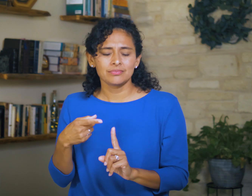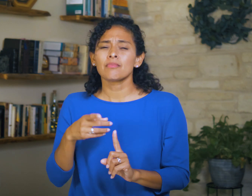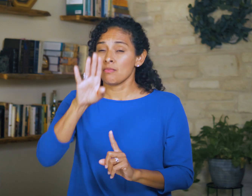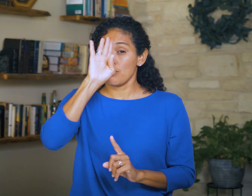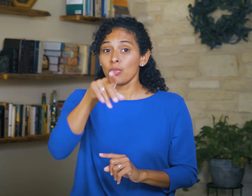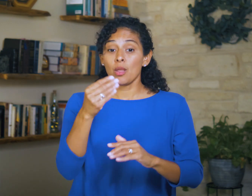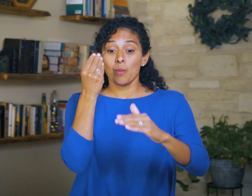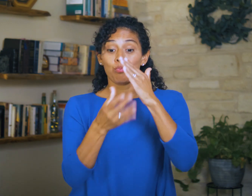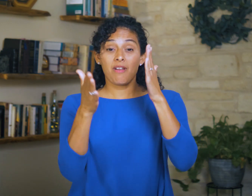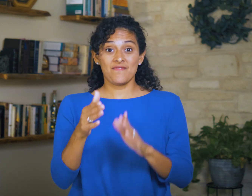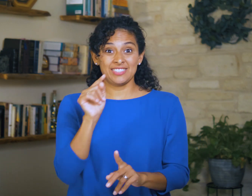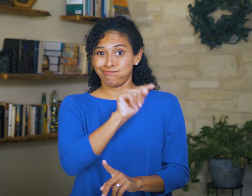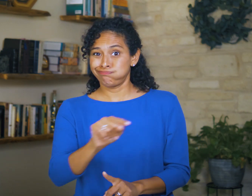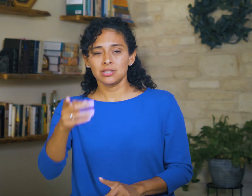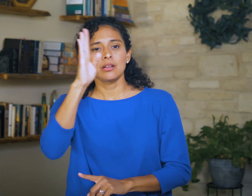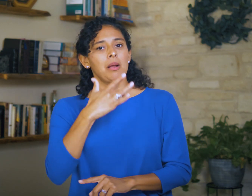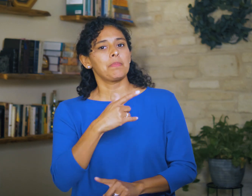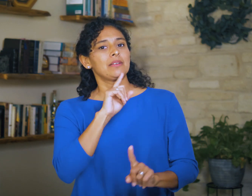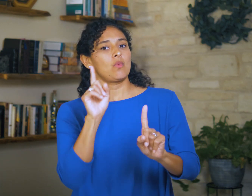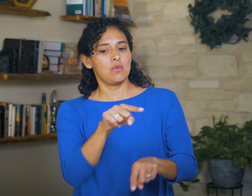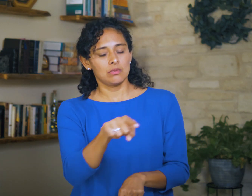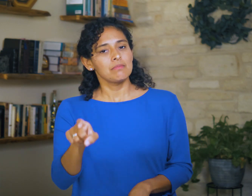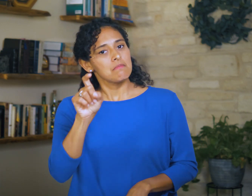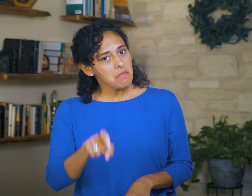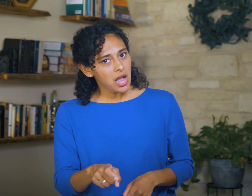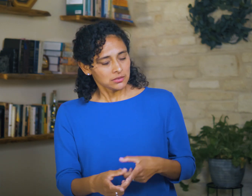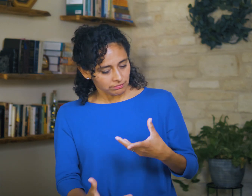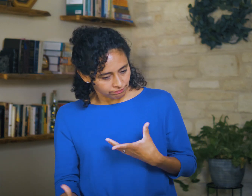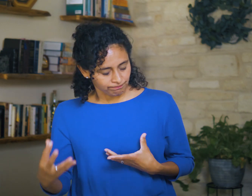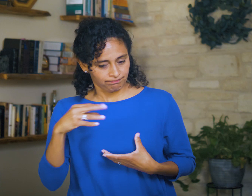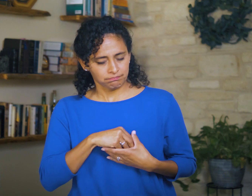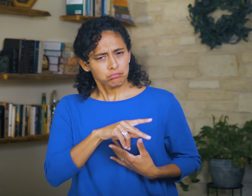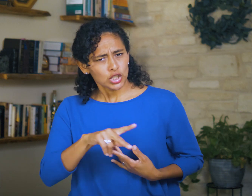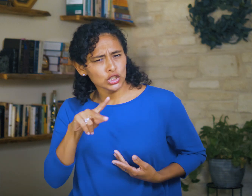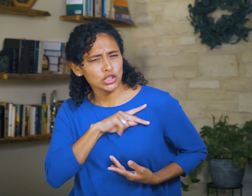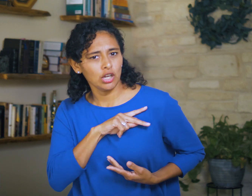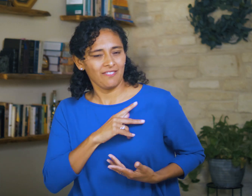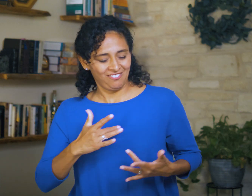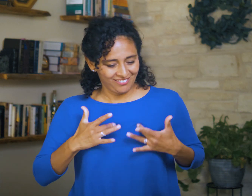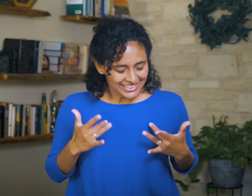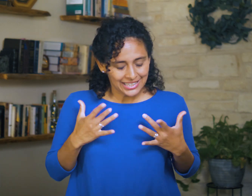God often calls prophets to personally feel